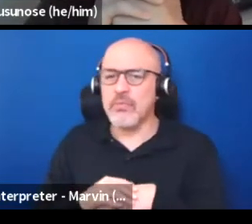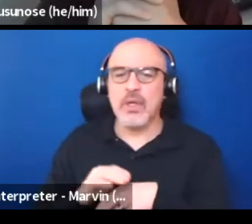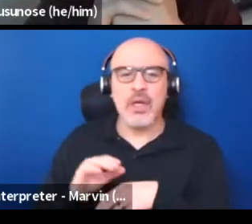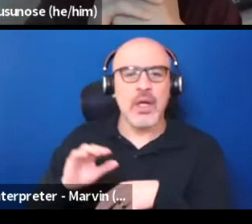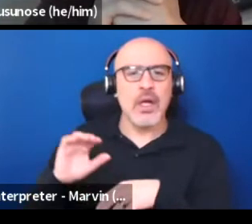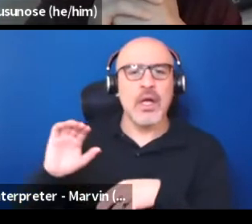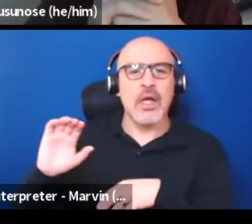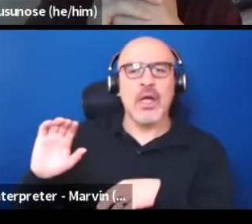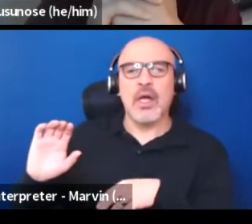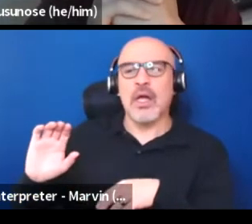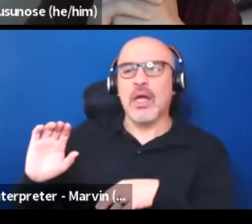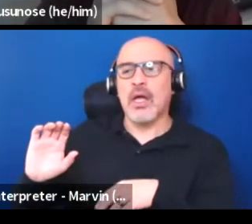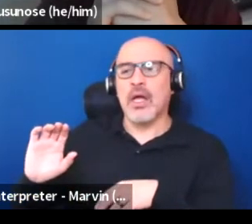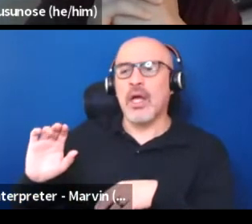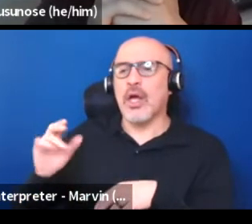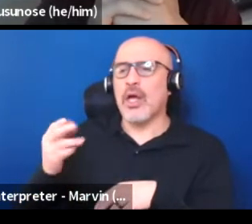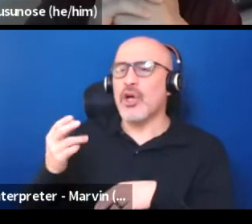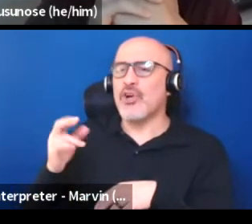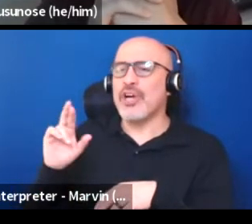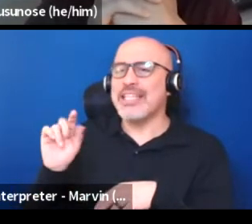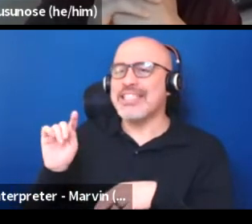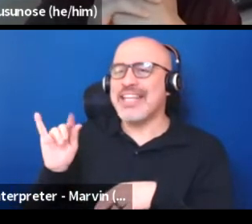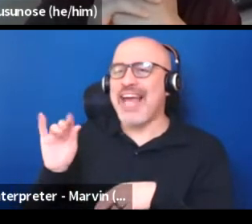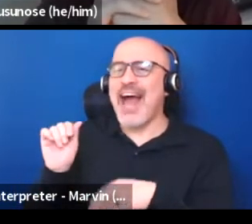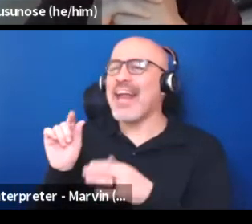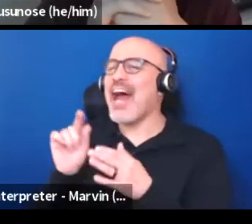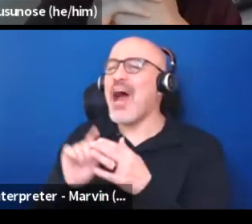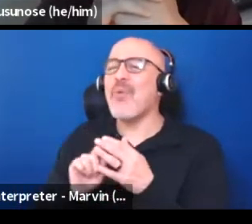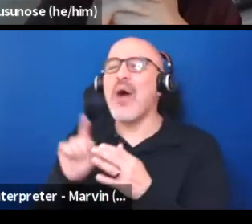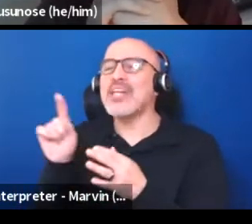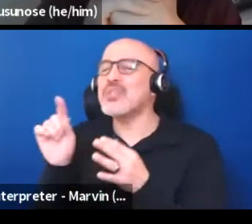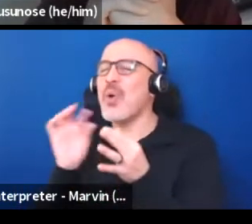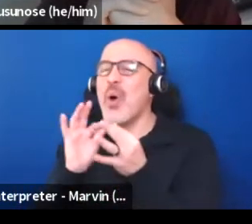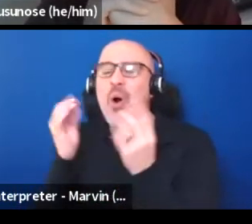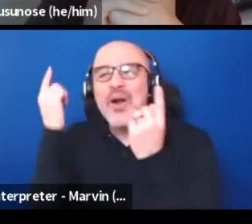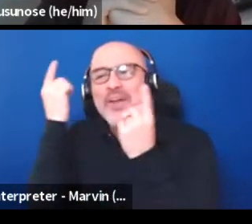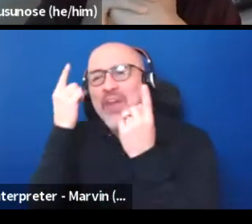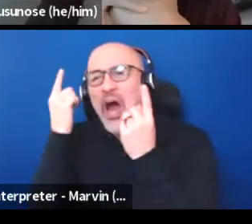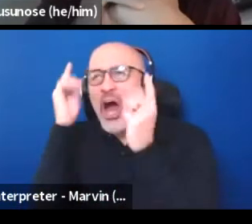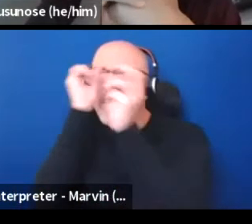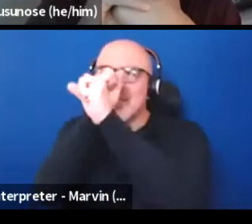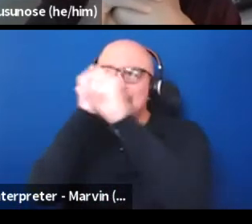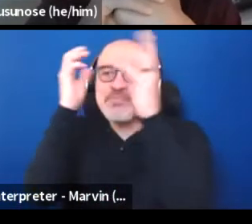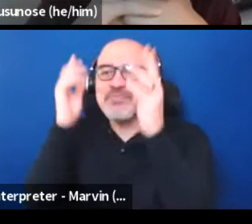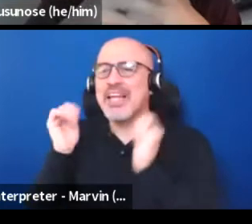Christiana, we haven't heard from you yet. What are your thoughts on what you would like the theater landscape to look like?